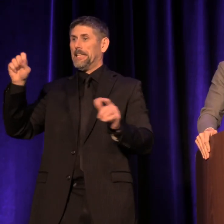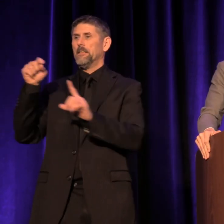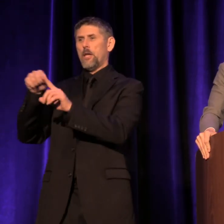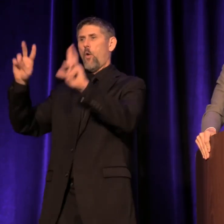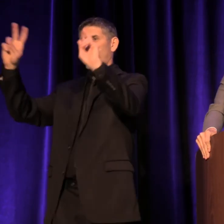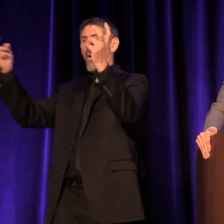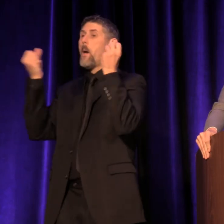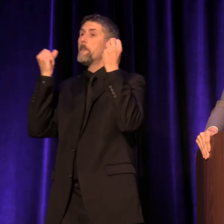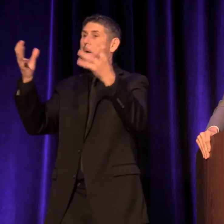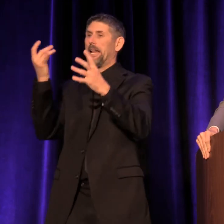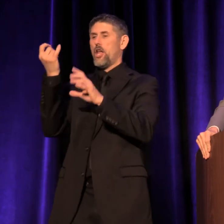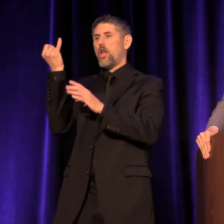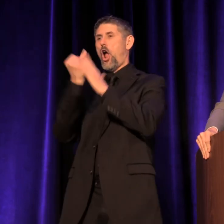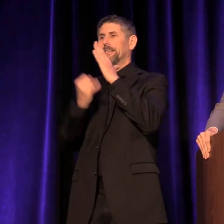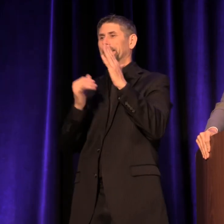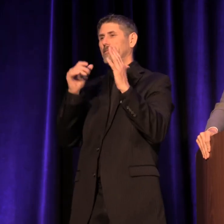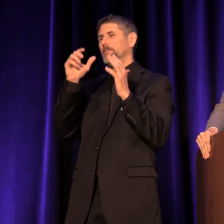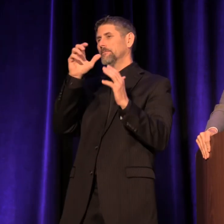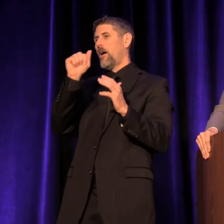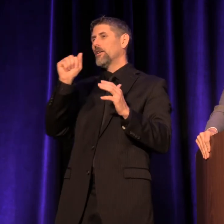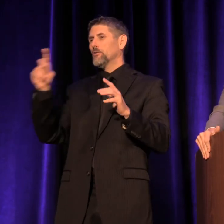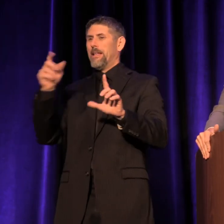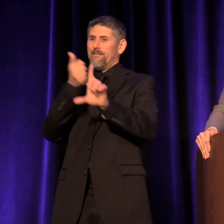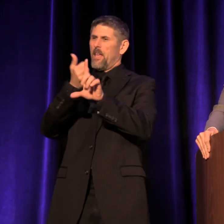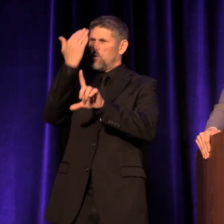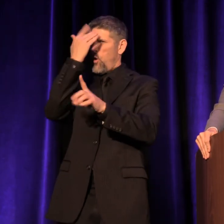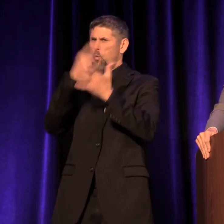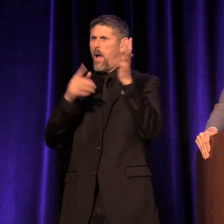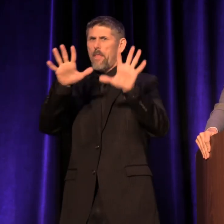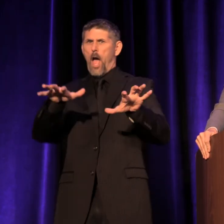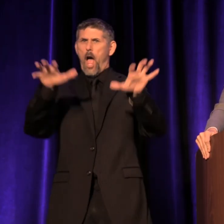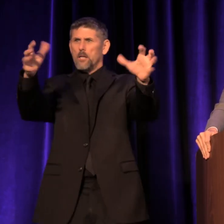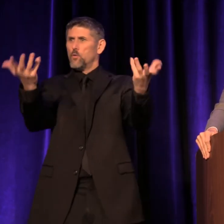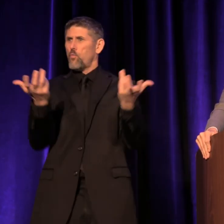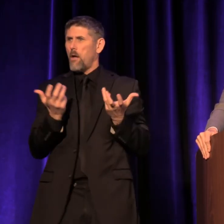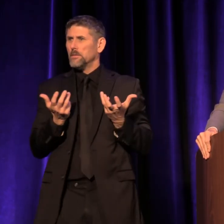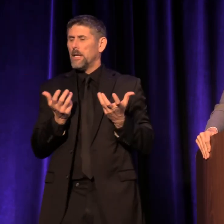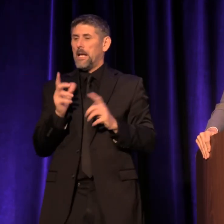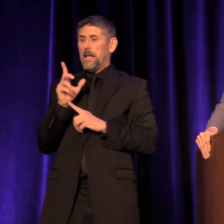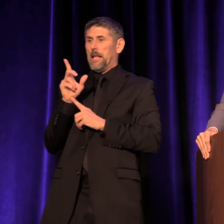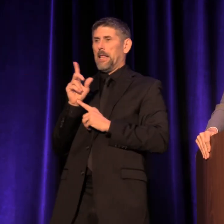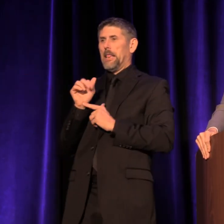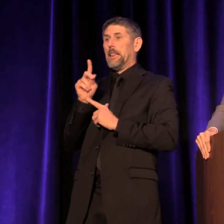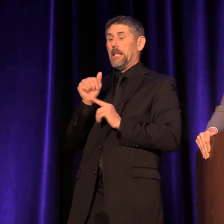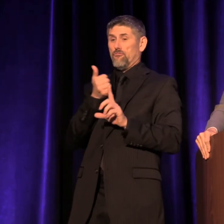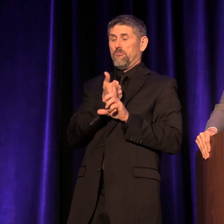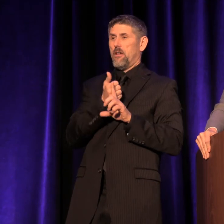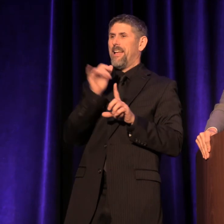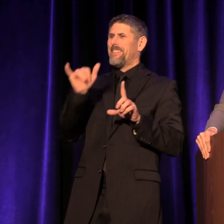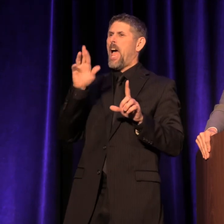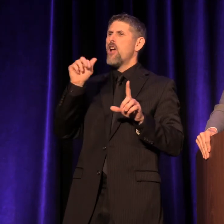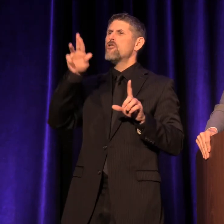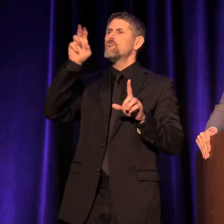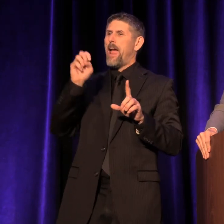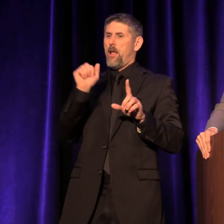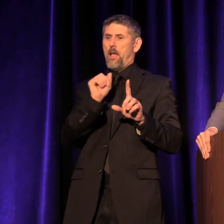"Many artistic directors know what their audience wants. Linda Hartzell was that rare artistic director